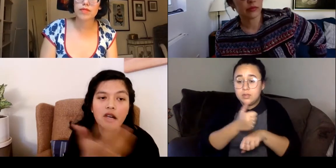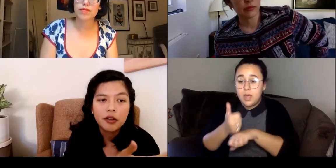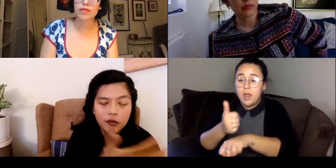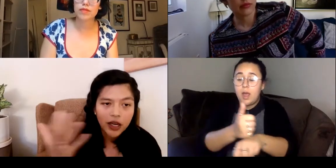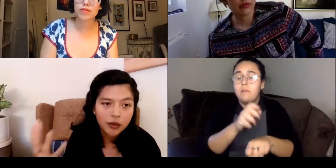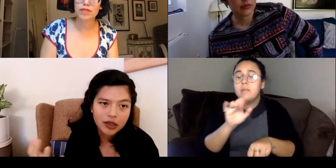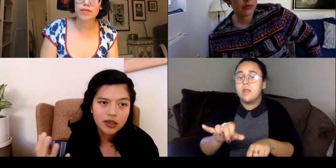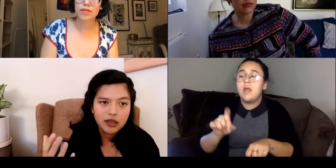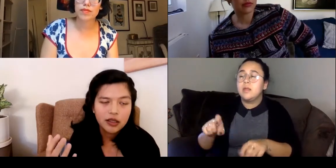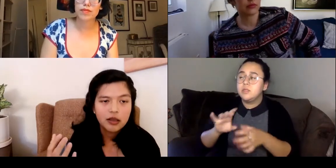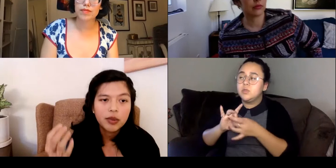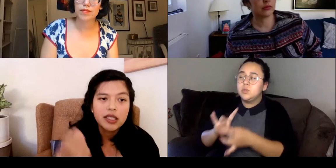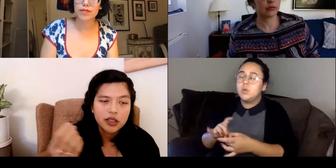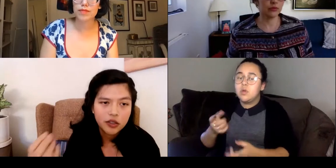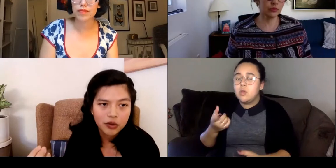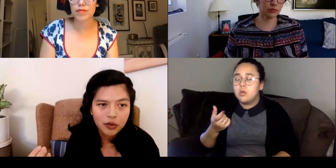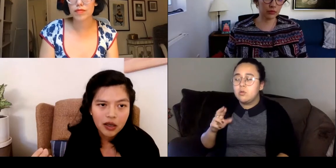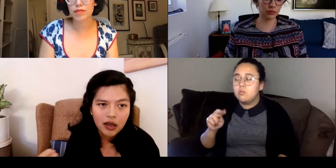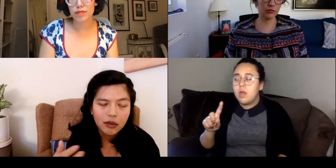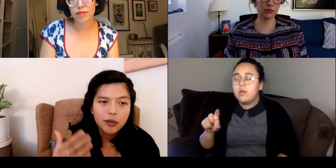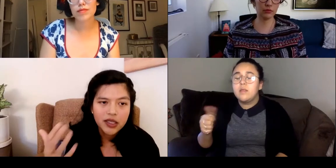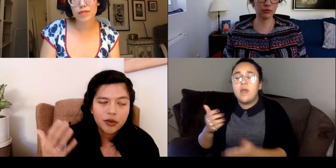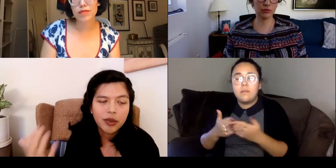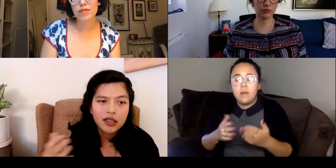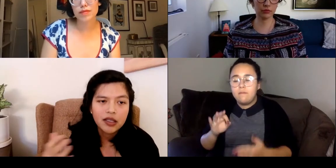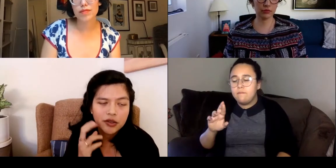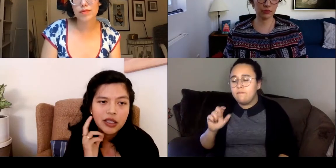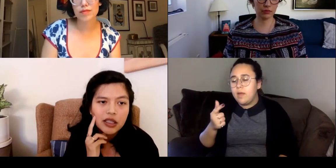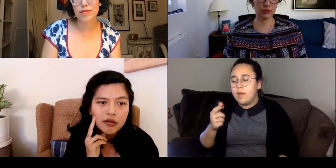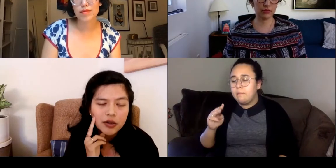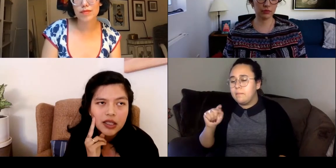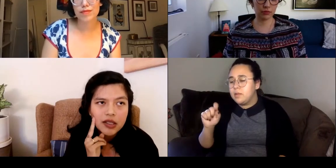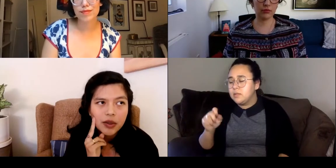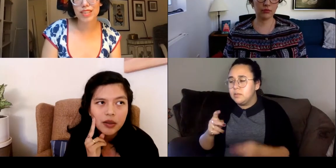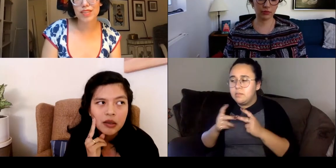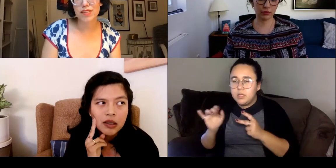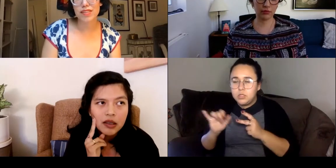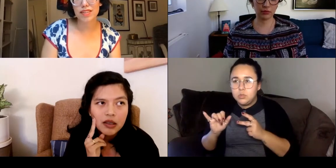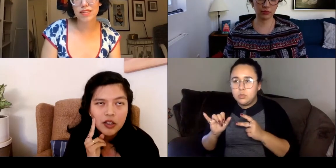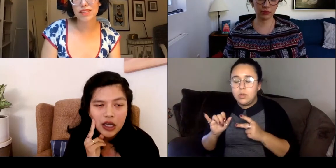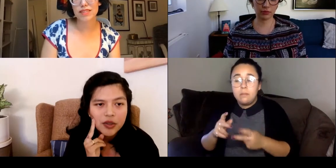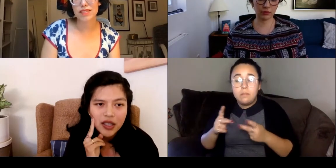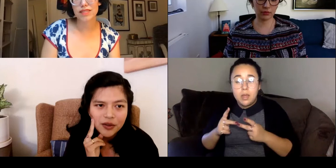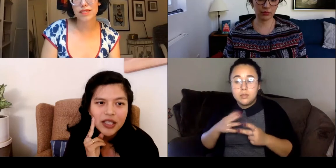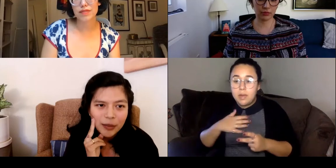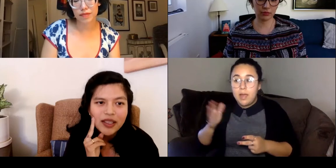the other fragments in places to places where my ancestors have lived so that's where the chapter titles came in.